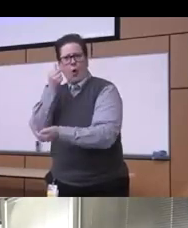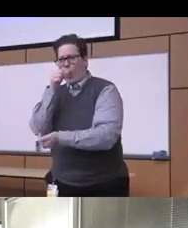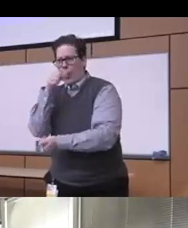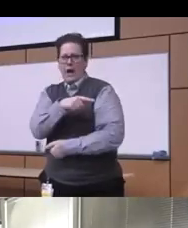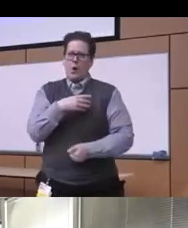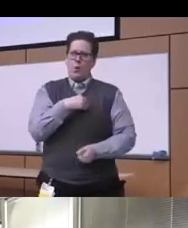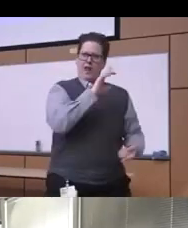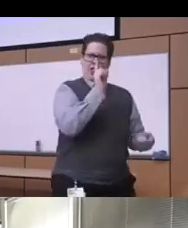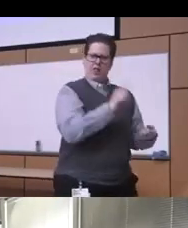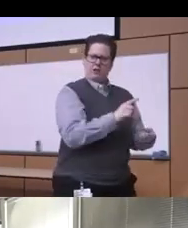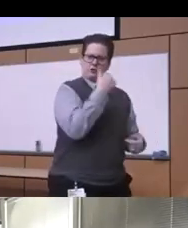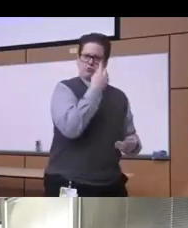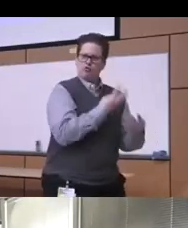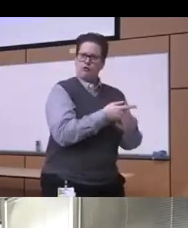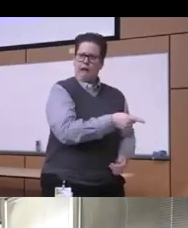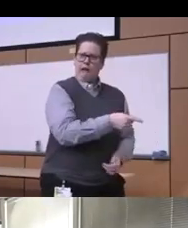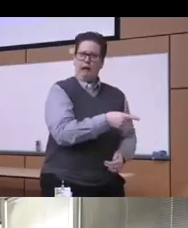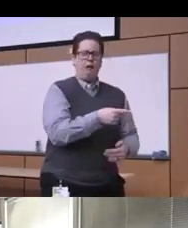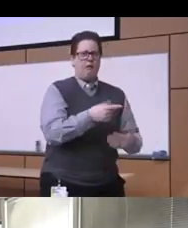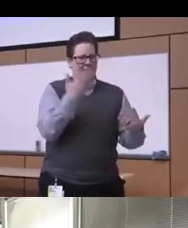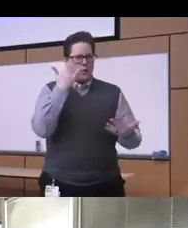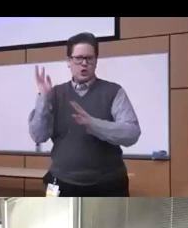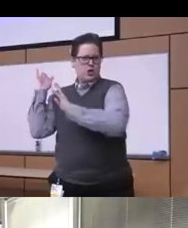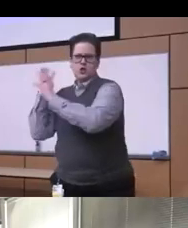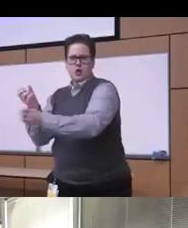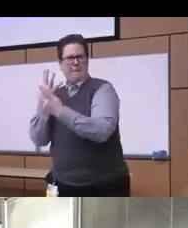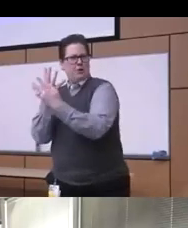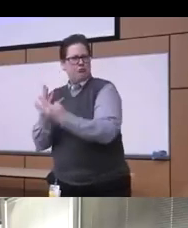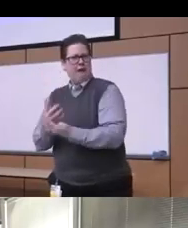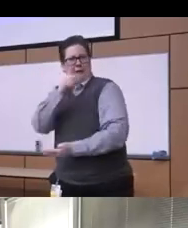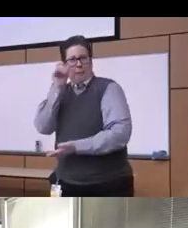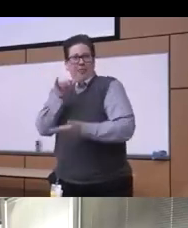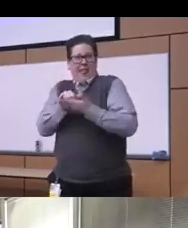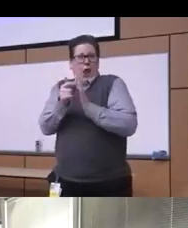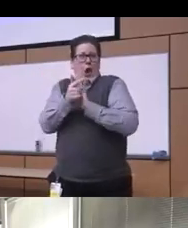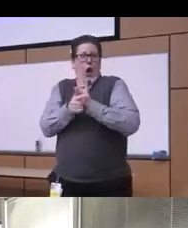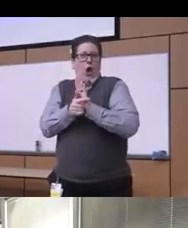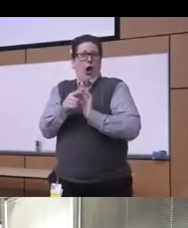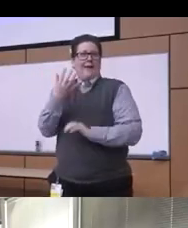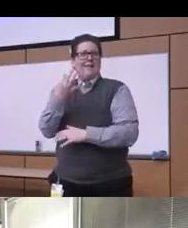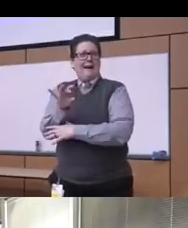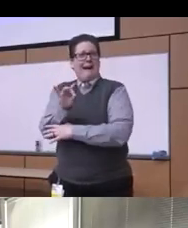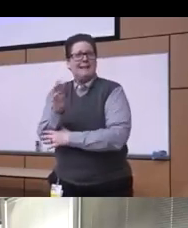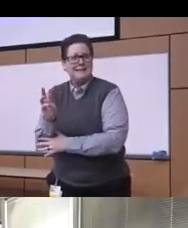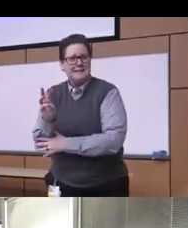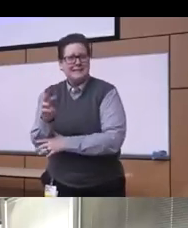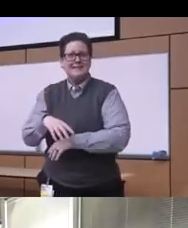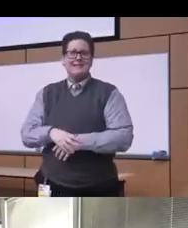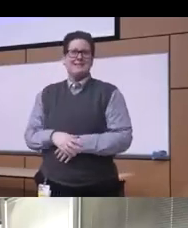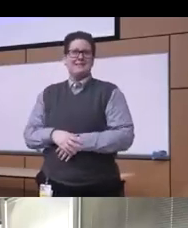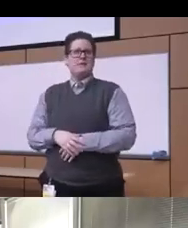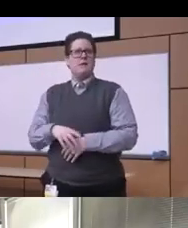as a result of that policy so it established this criminal penalties for simple even possession of